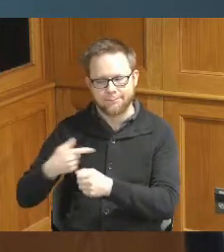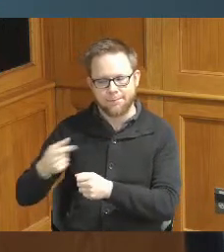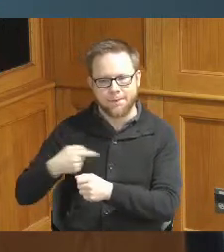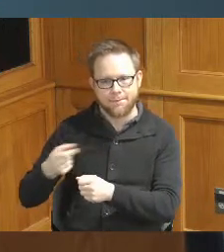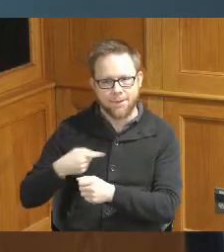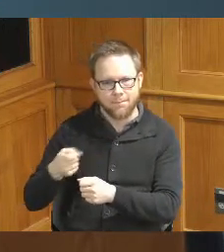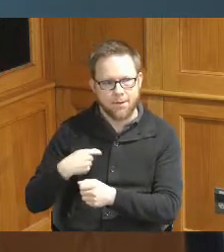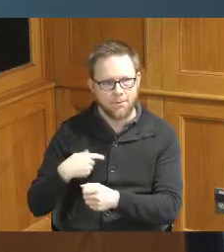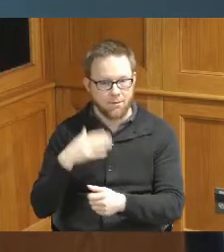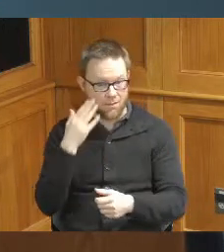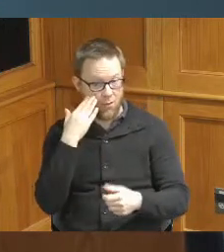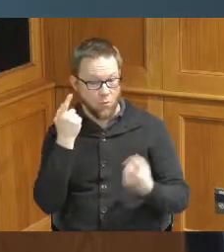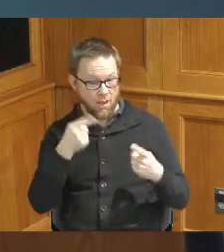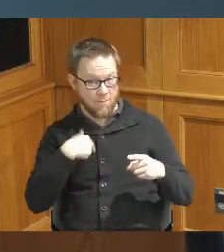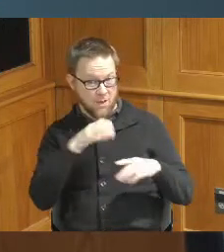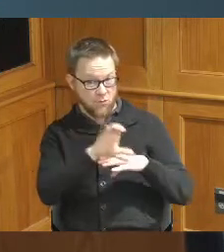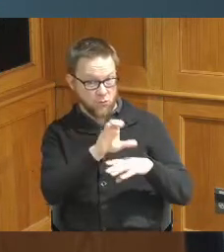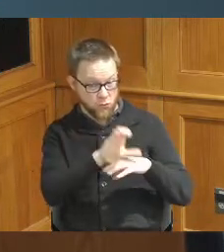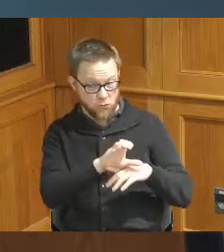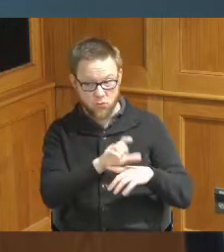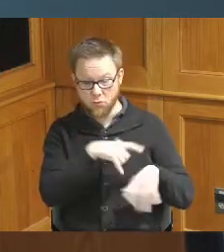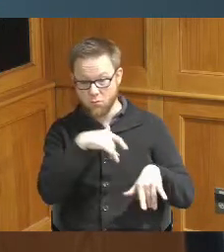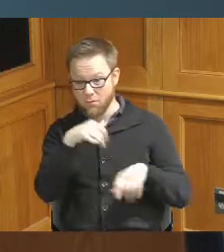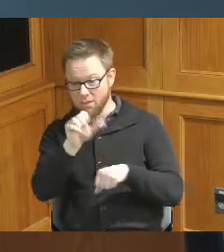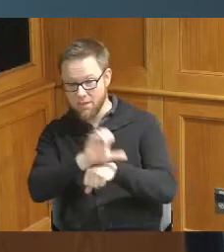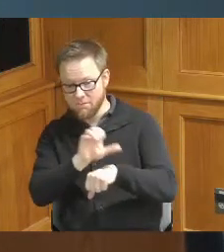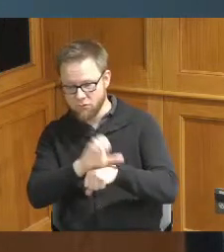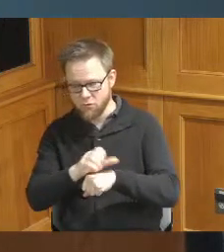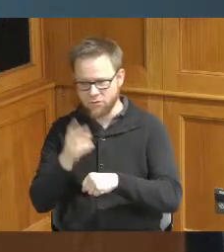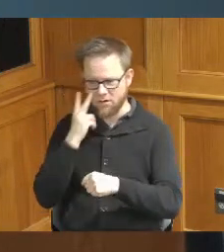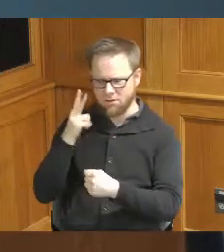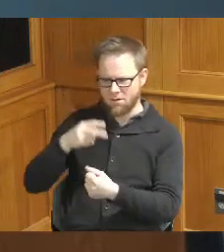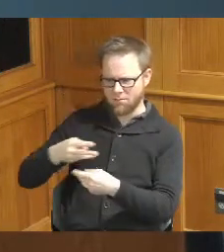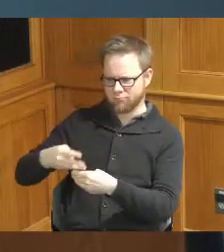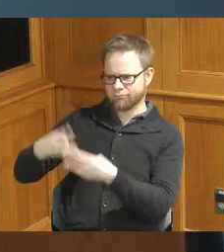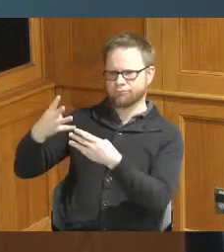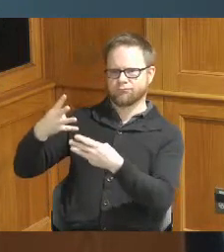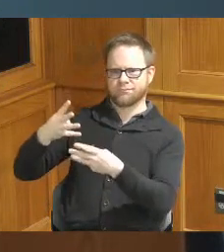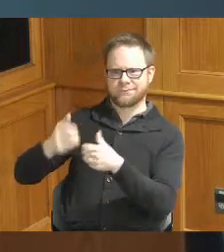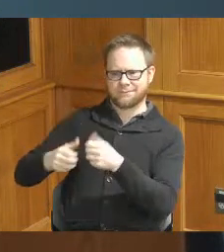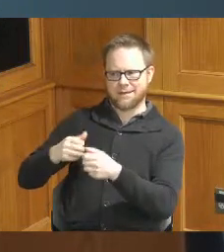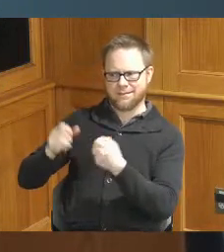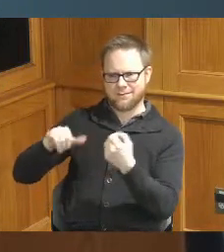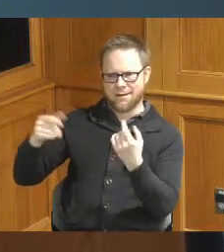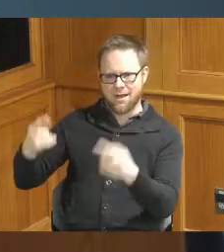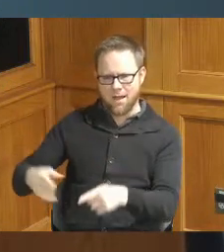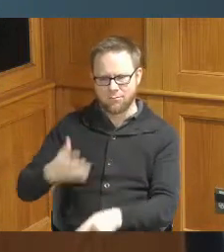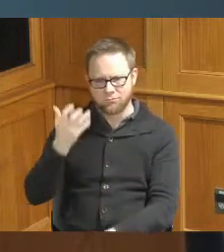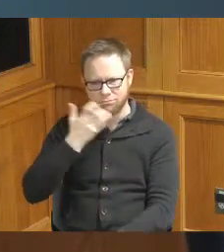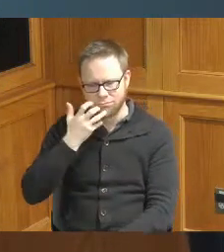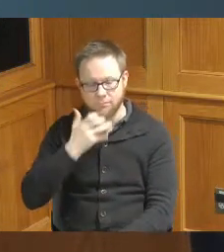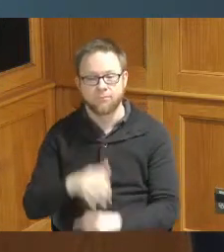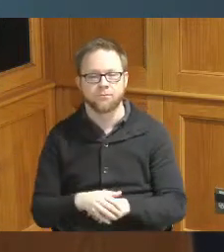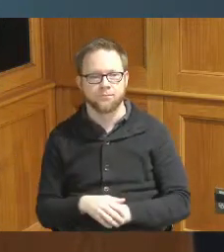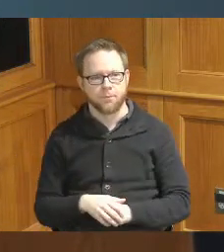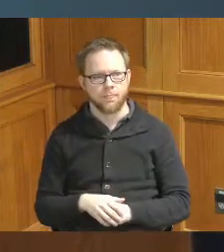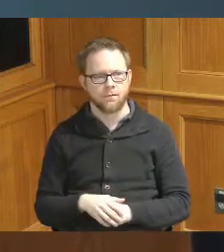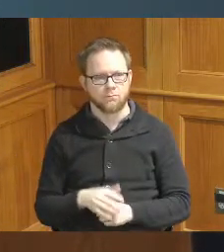I was in church so when I came out I got the text that this happened so I just wanted to allow them